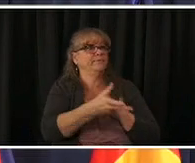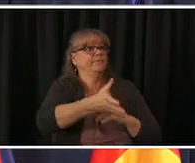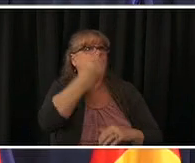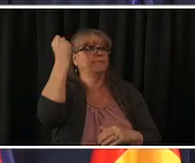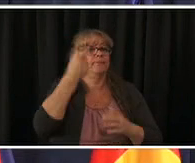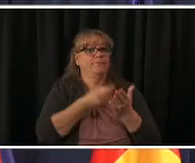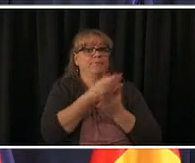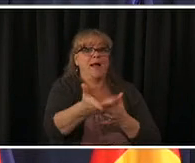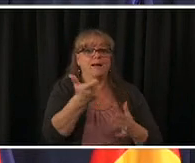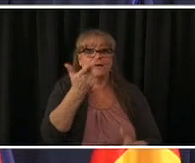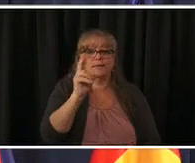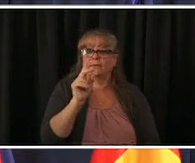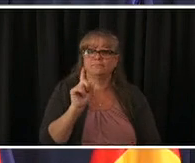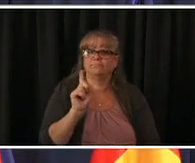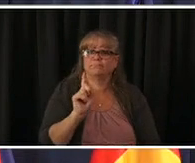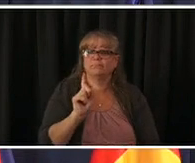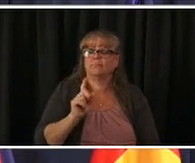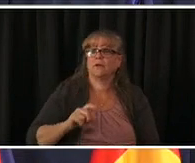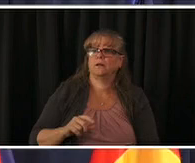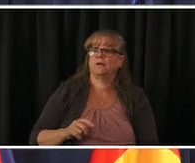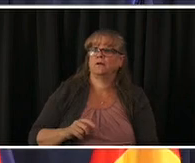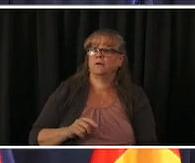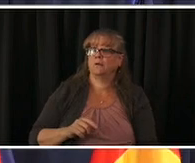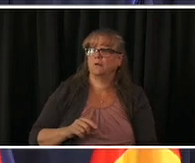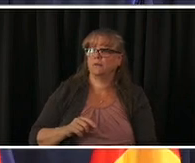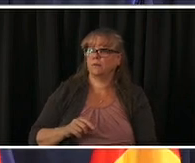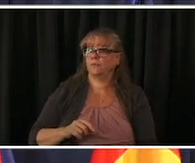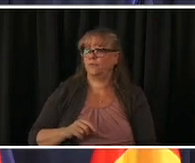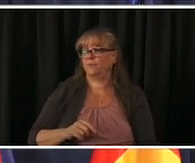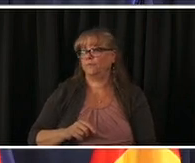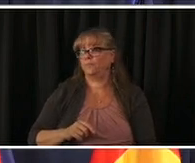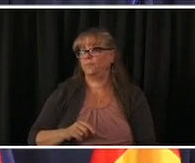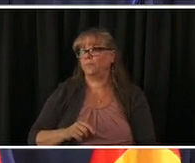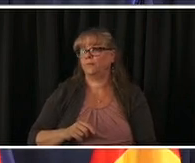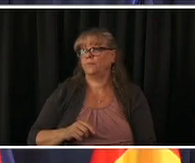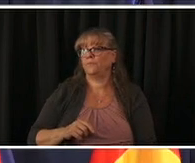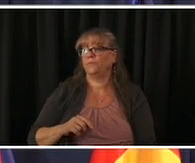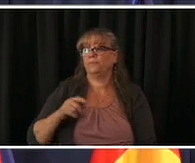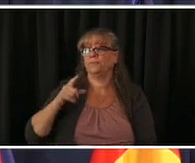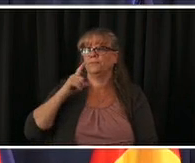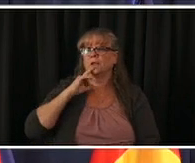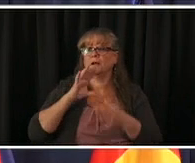it would lift all coveted restrictions and not follow state guidance you and cphe have said